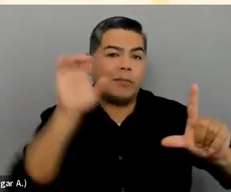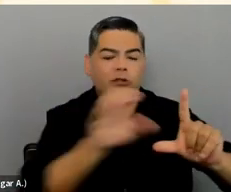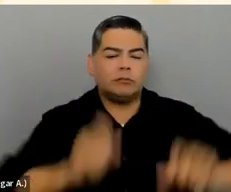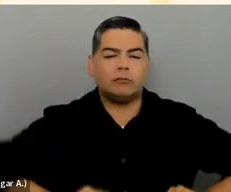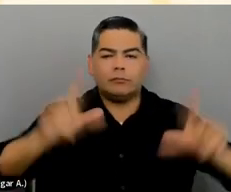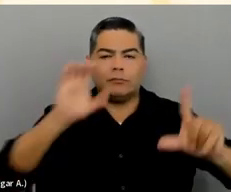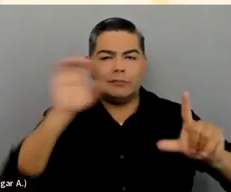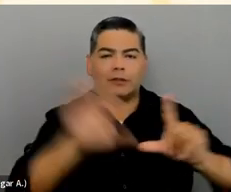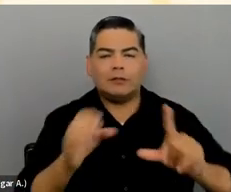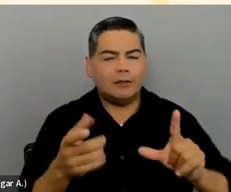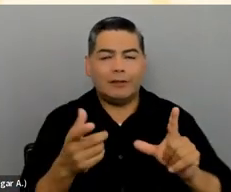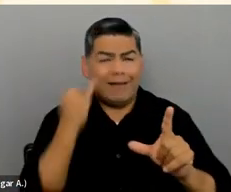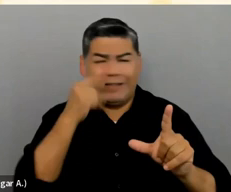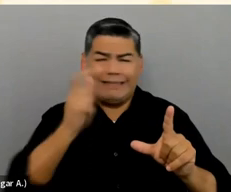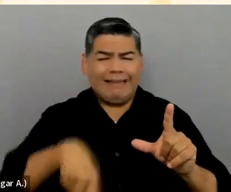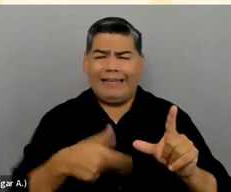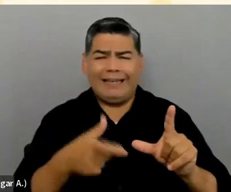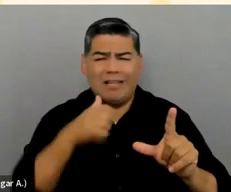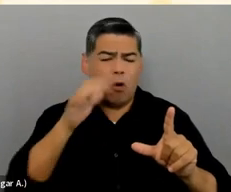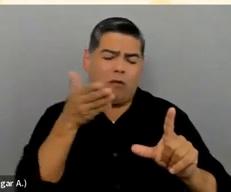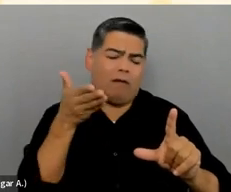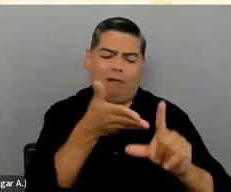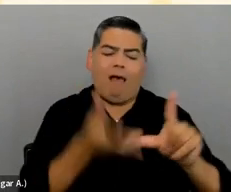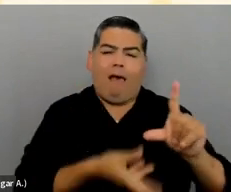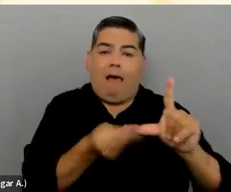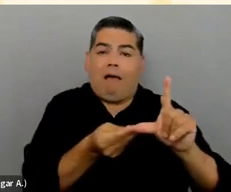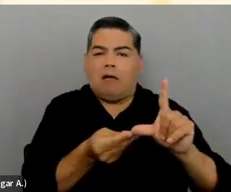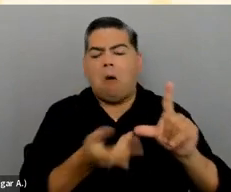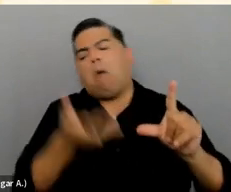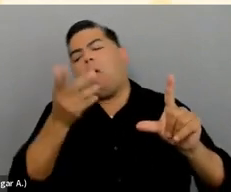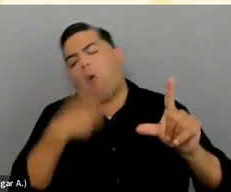just for the sake of sticking something in there. It needs to add value.